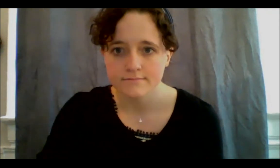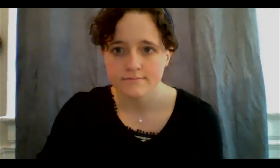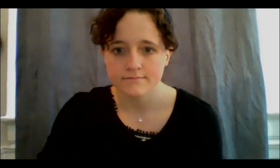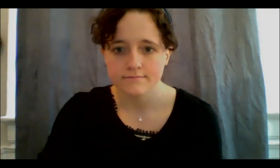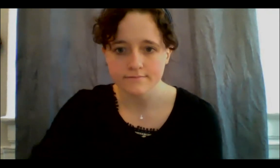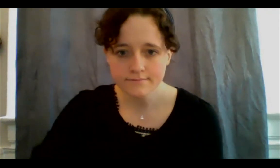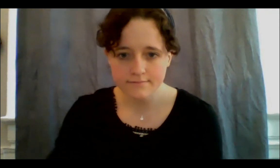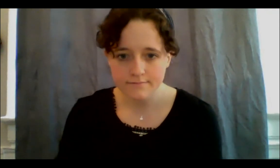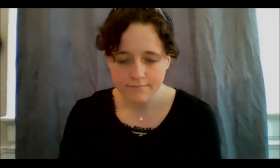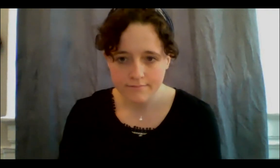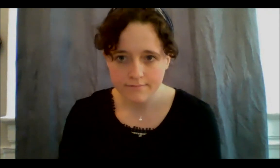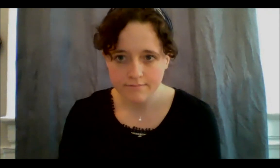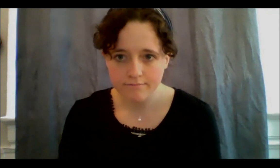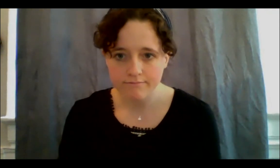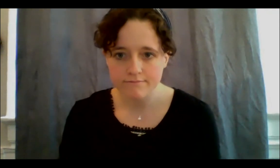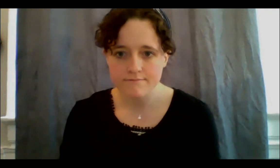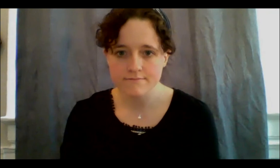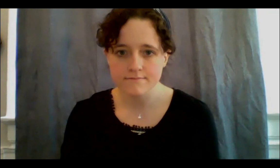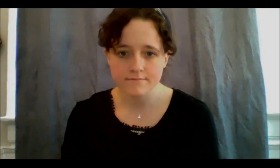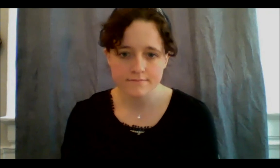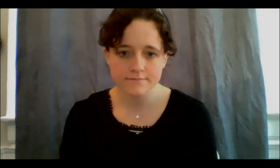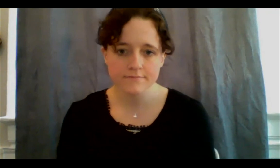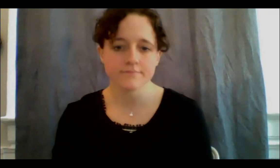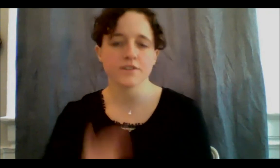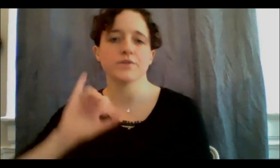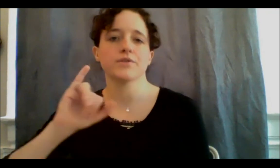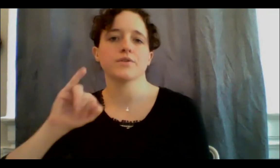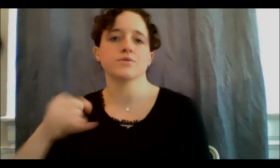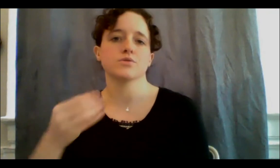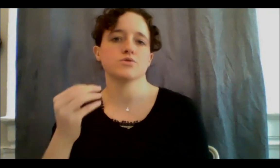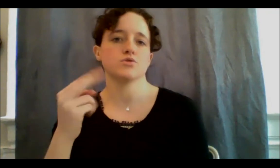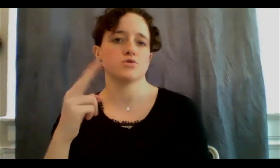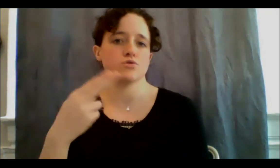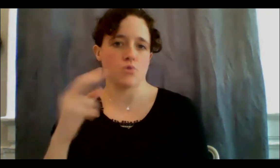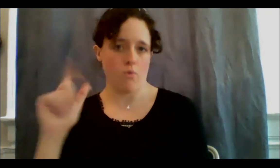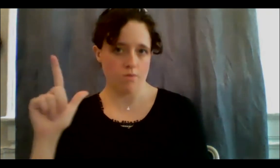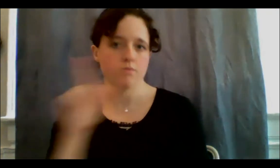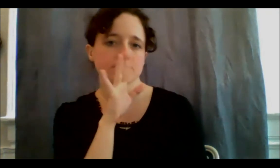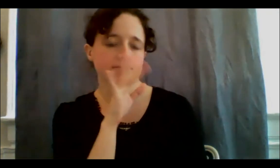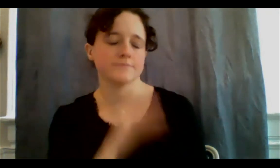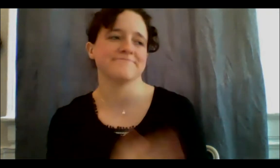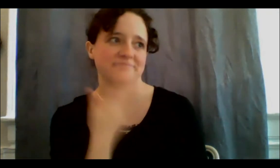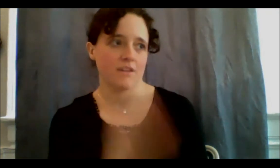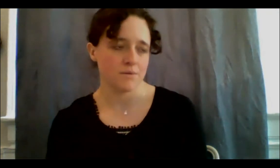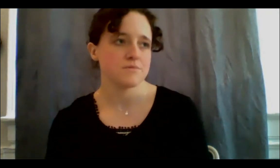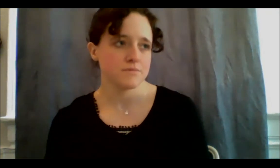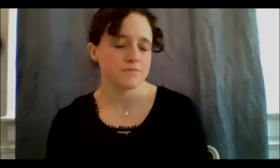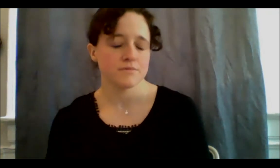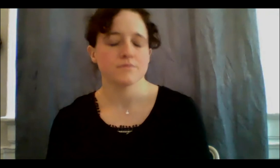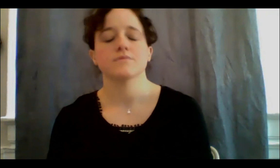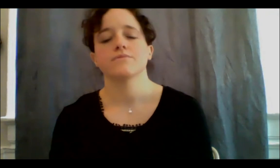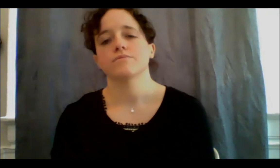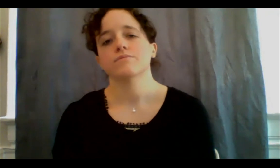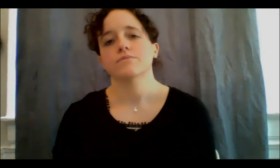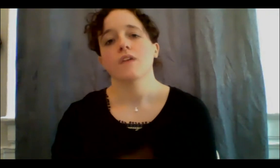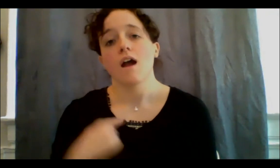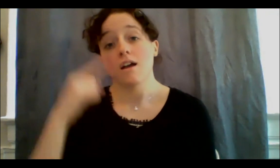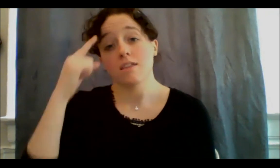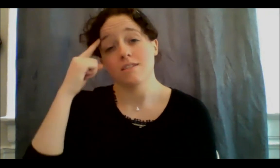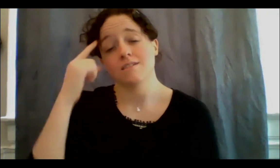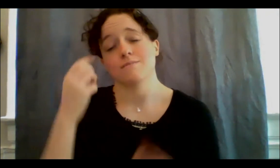Thank you. Wow, I think a lot of us struggle with asking for help when we need